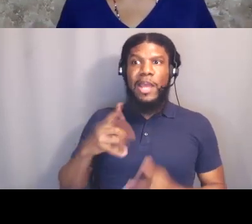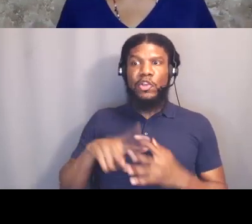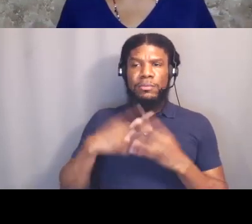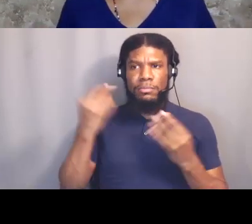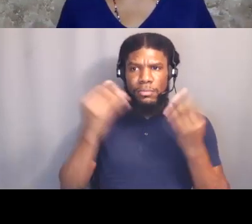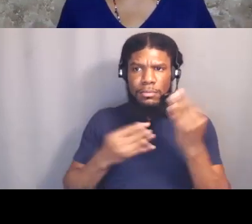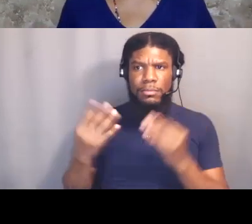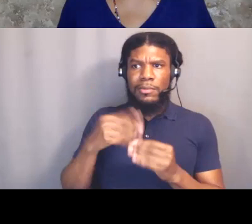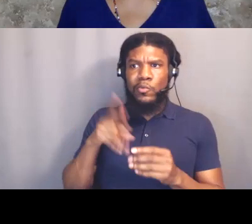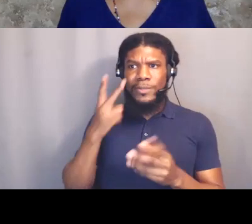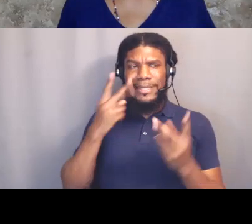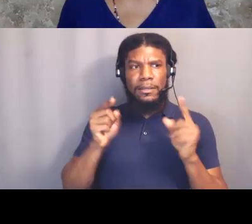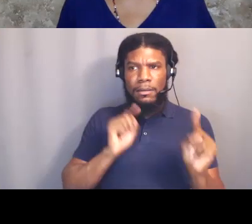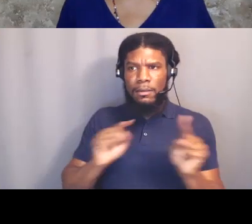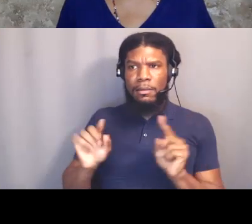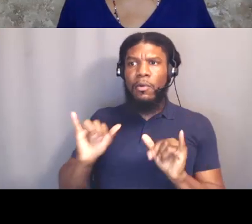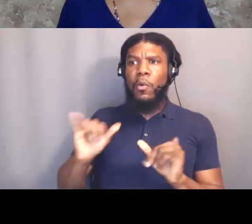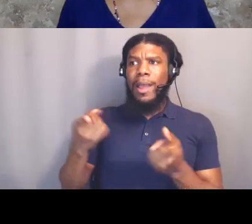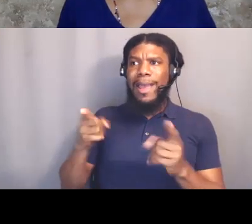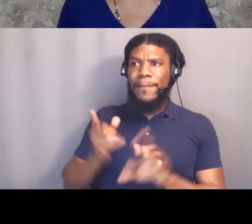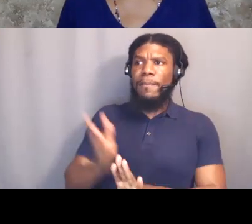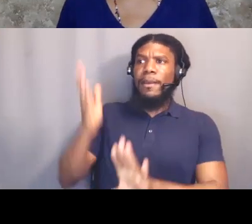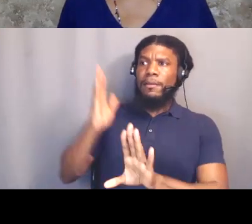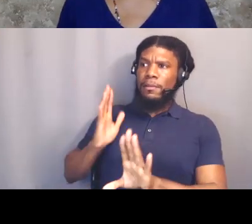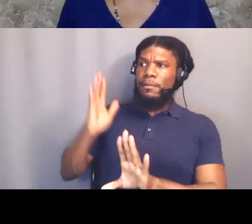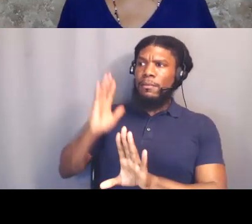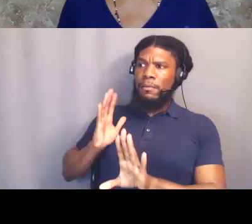folks have been willing to be not just allies